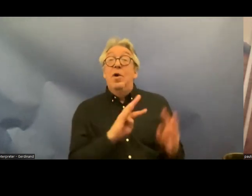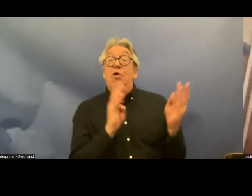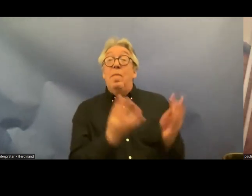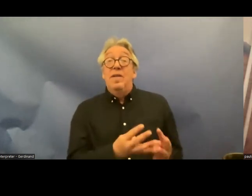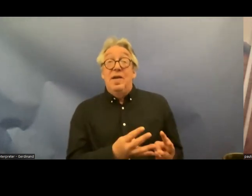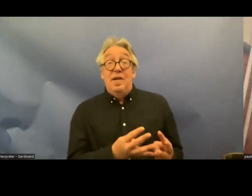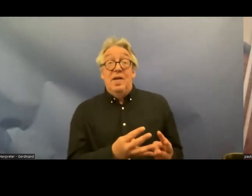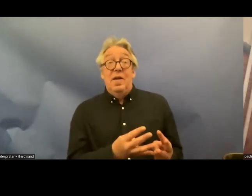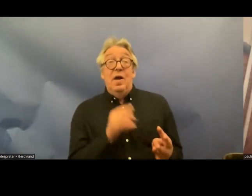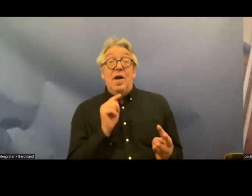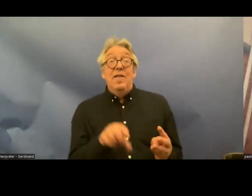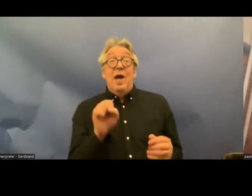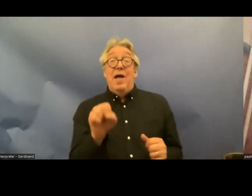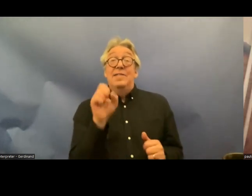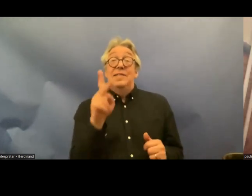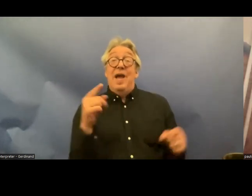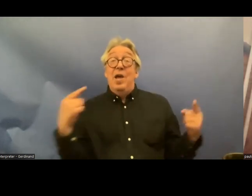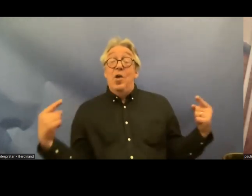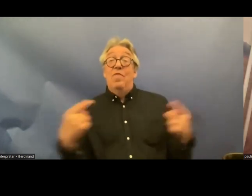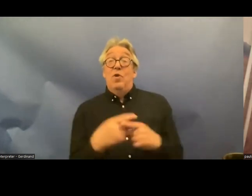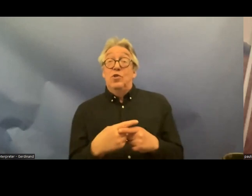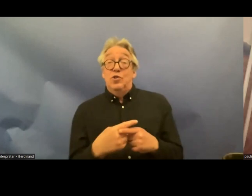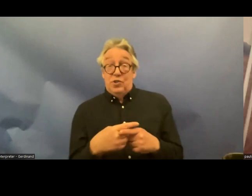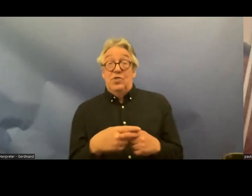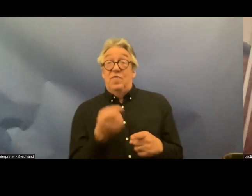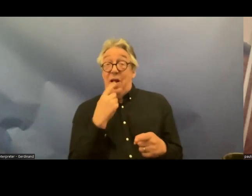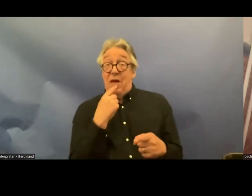versus Finland case on Article 19 of the uh